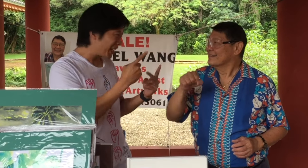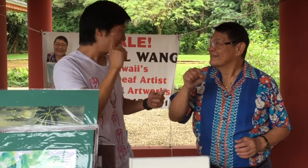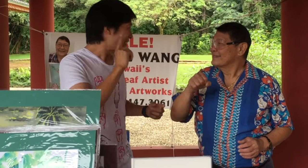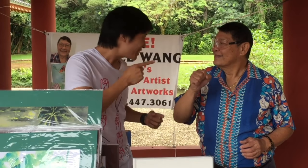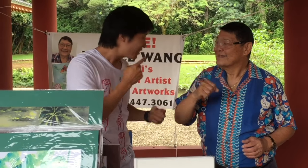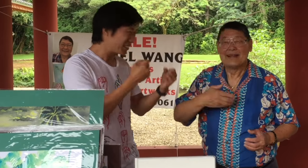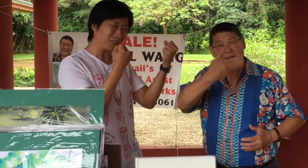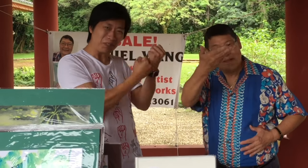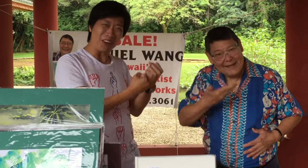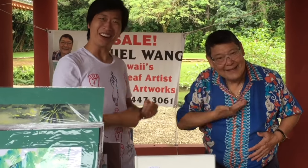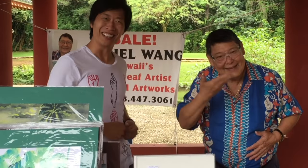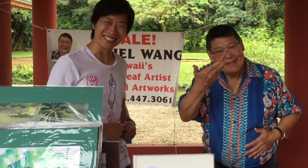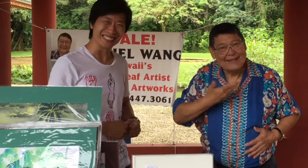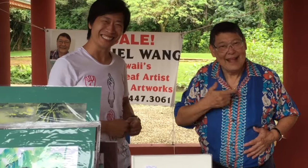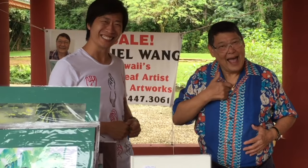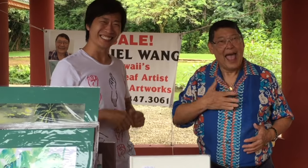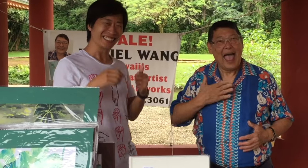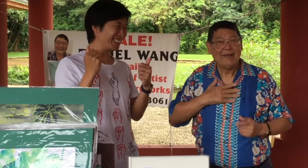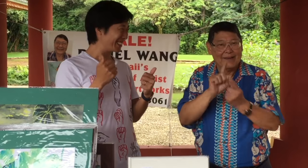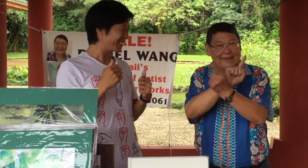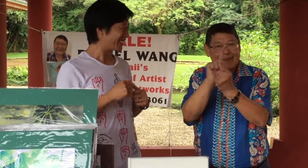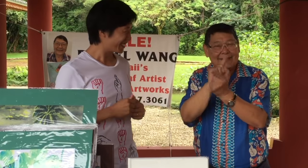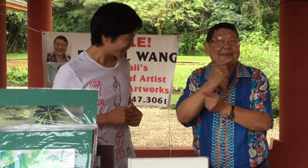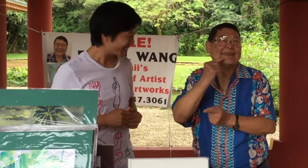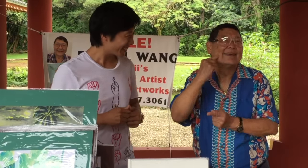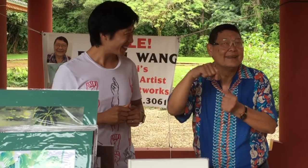Meet a Deaf professional Artist!